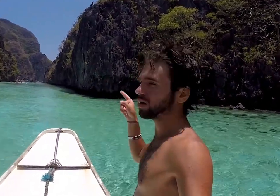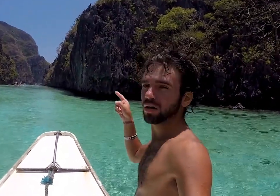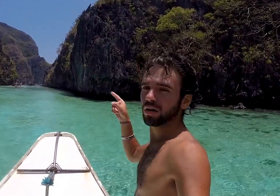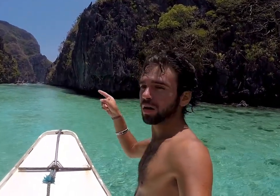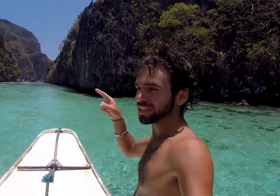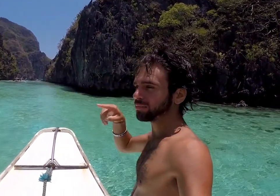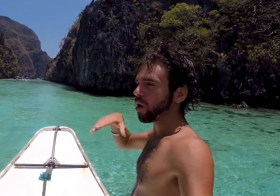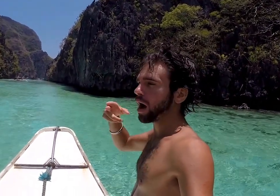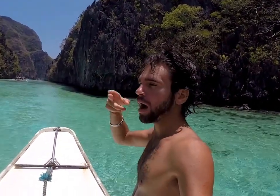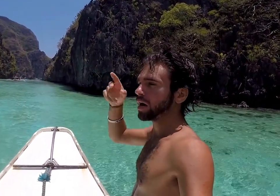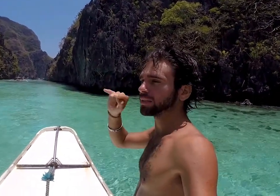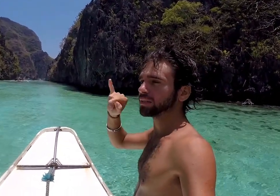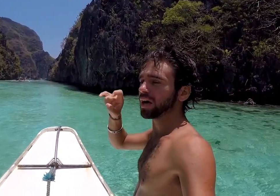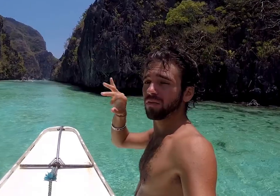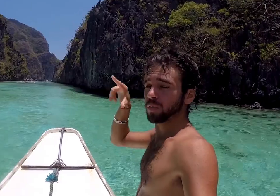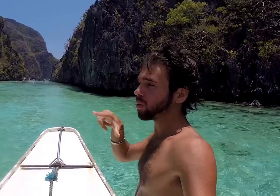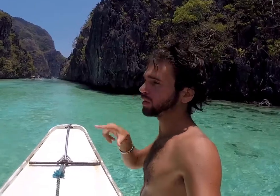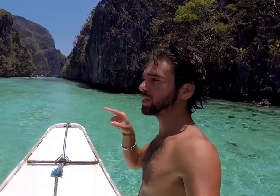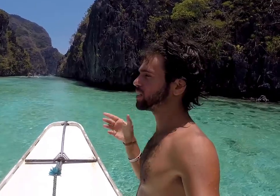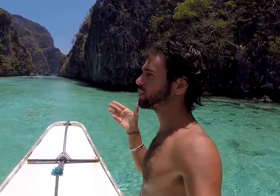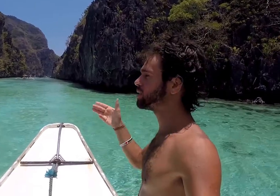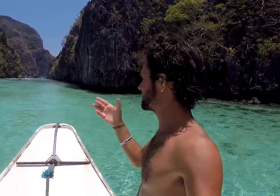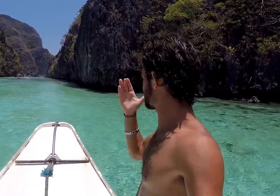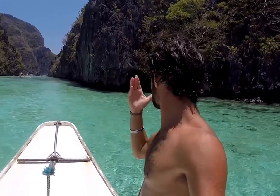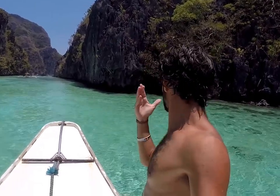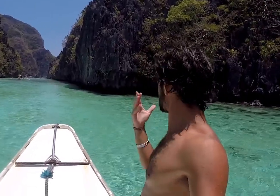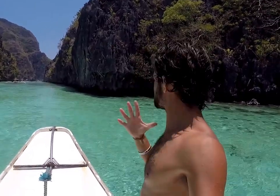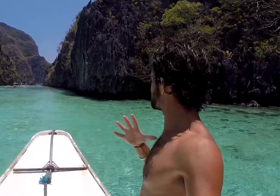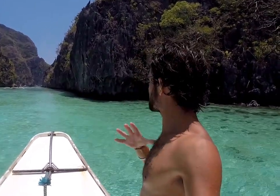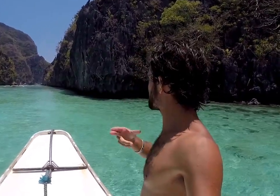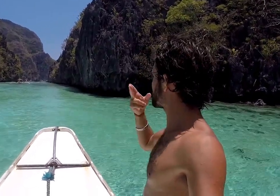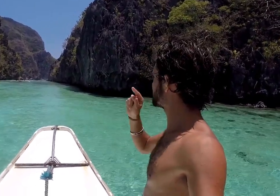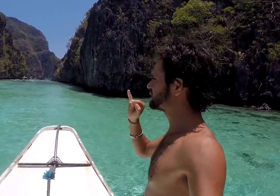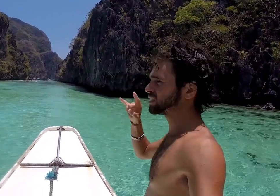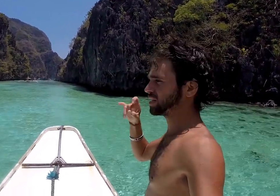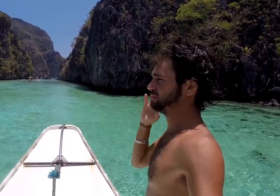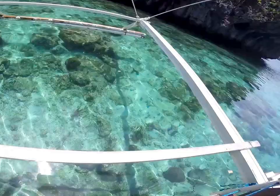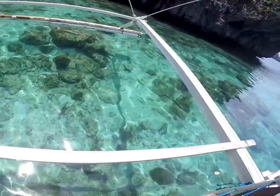It depends on if it's a high or low tide. It seems to be high tide, so I think we'll be allright.